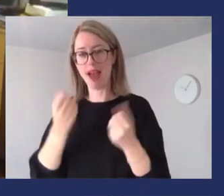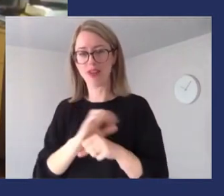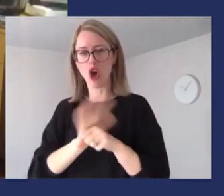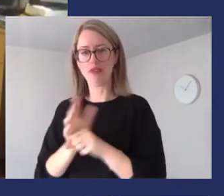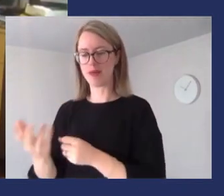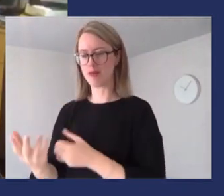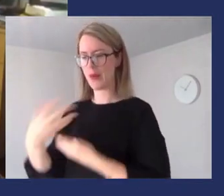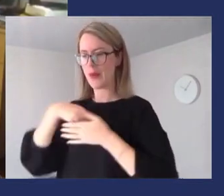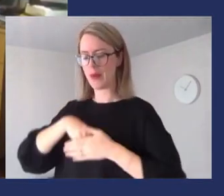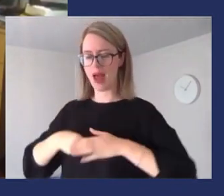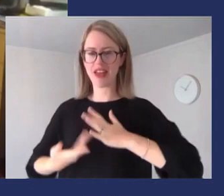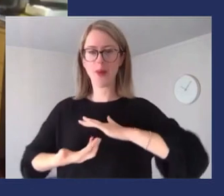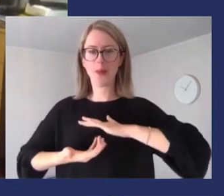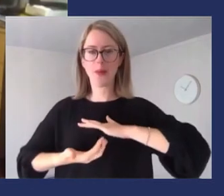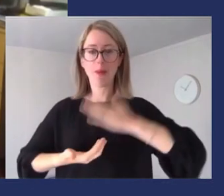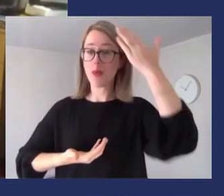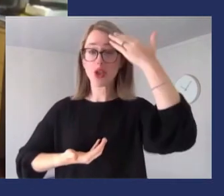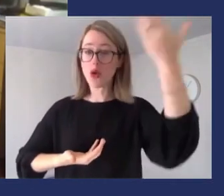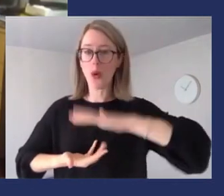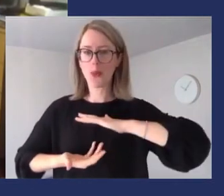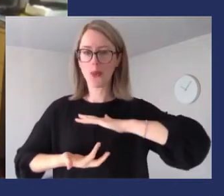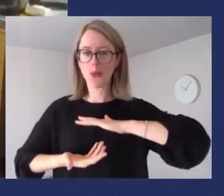and that’s when you spread the virus and so my real